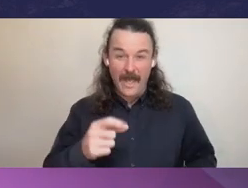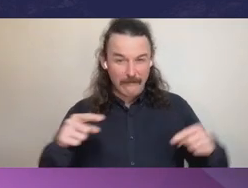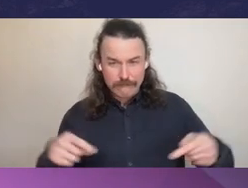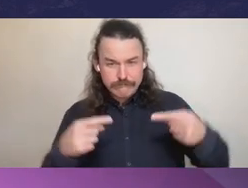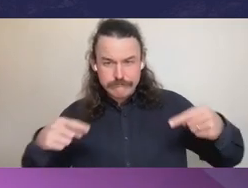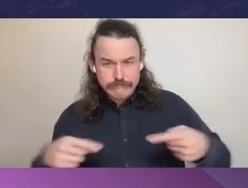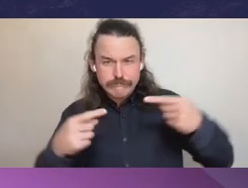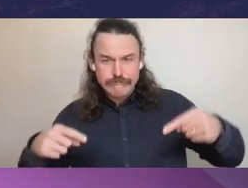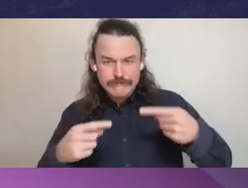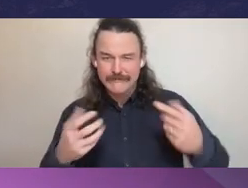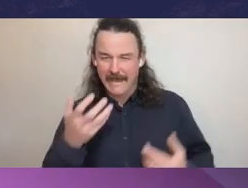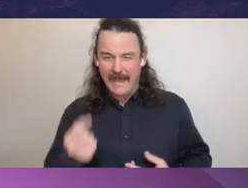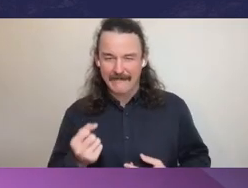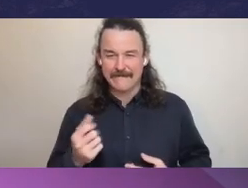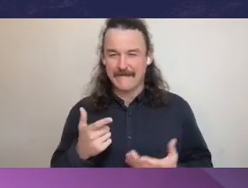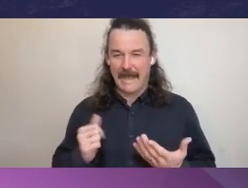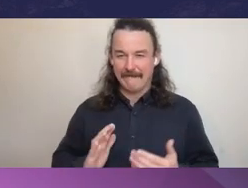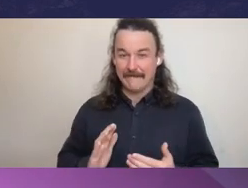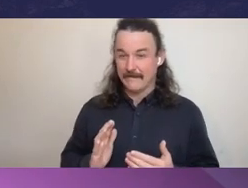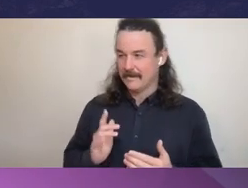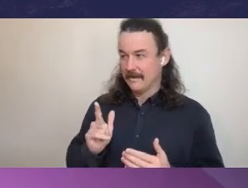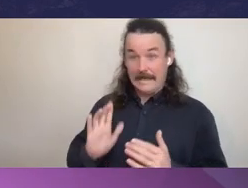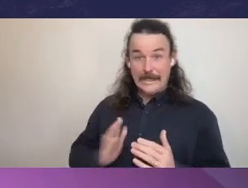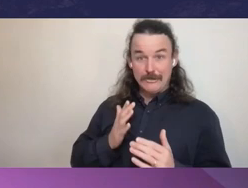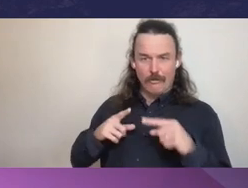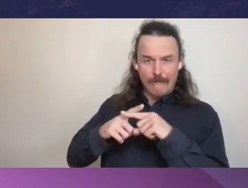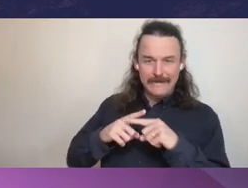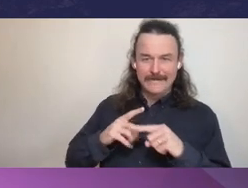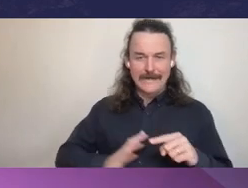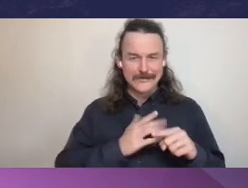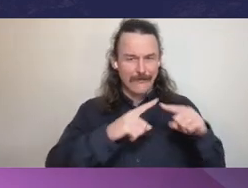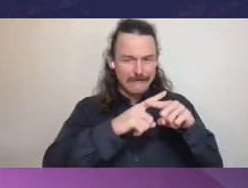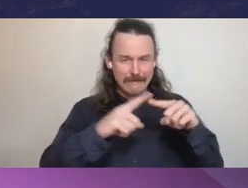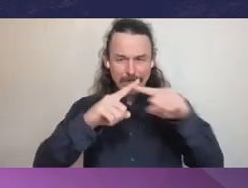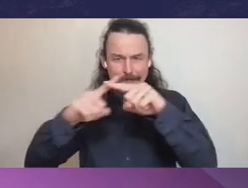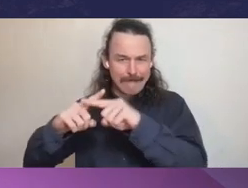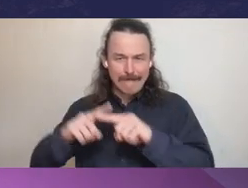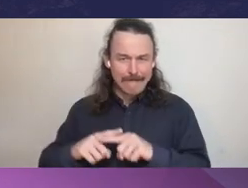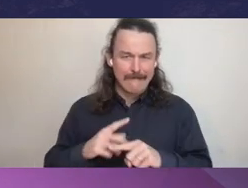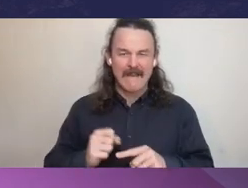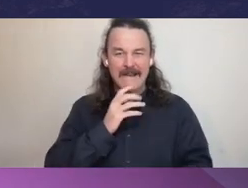does not have some conflict of interest in their day to day work or life.